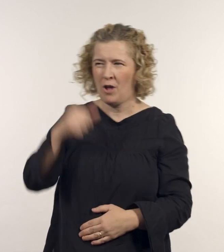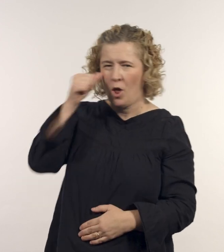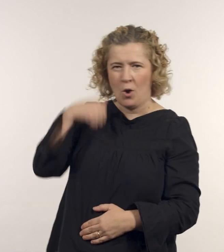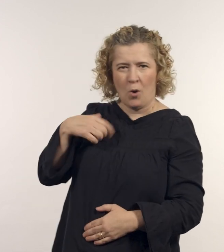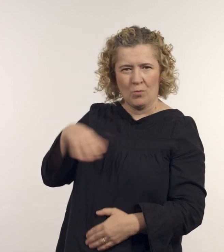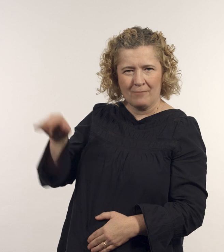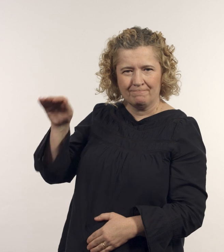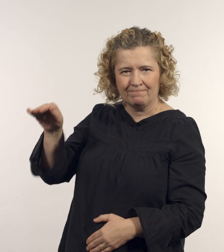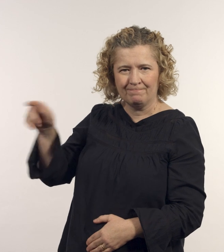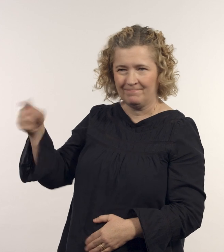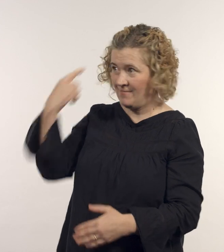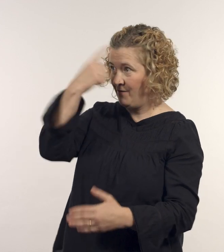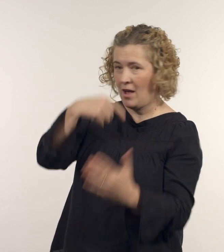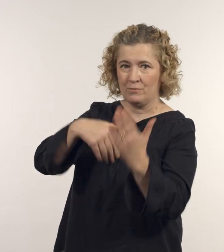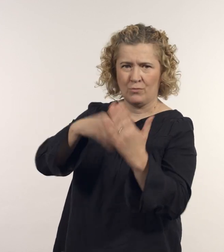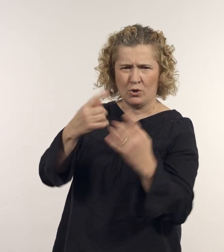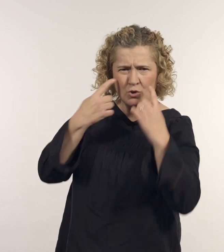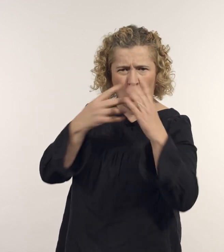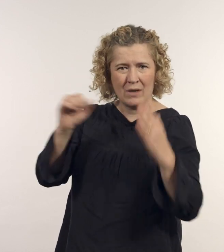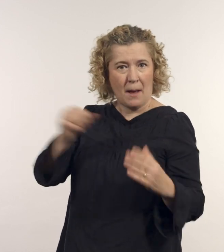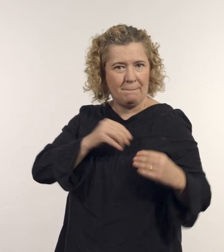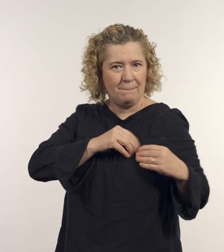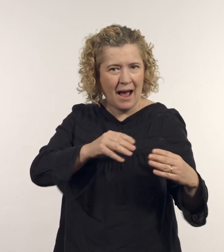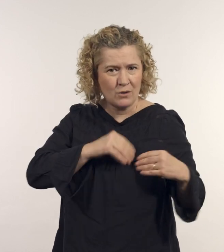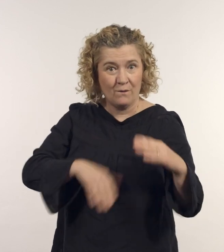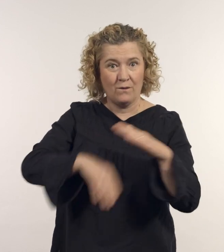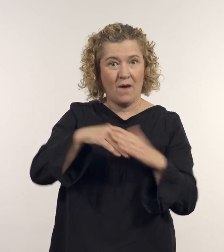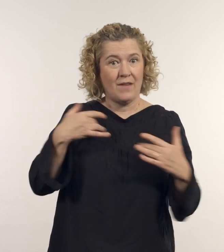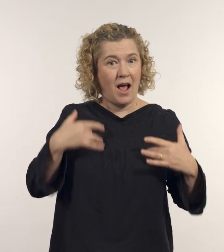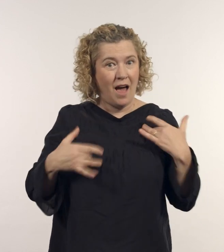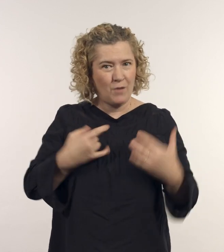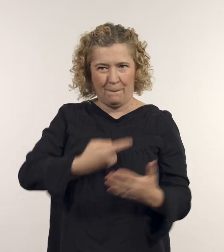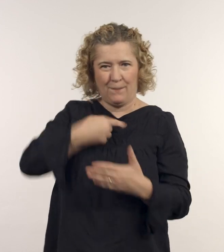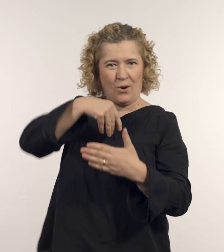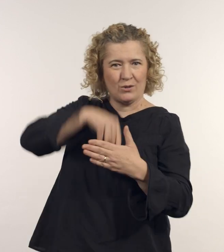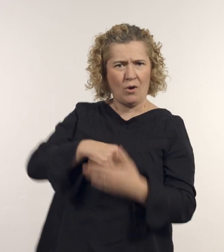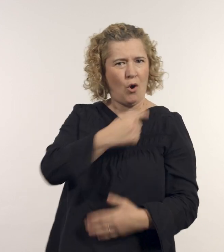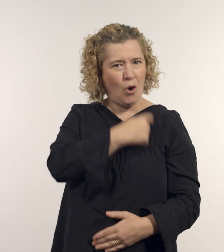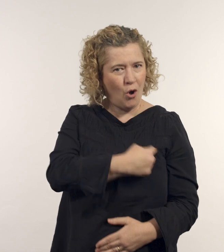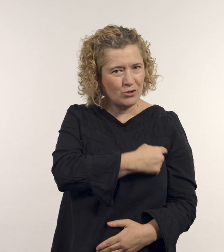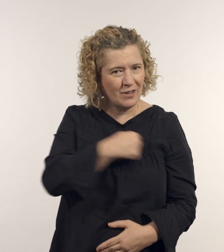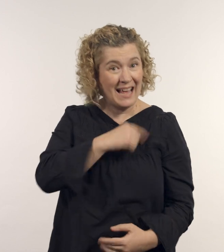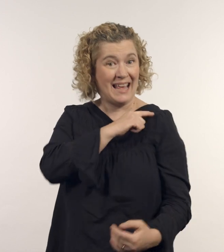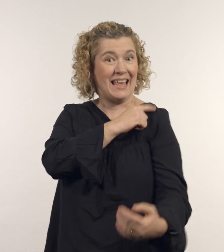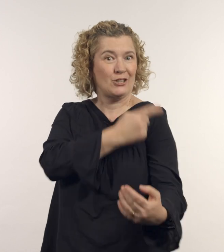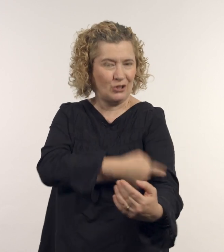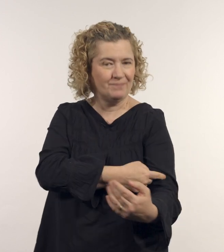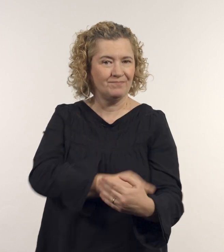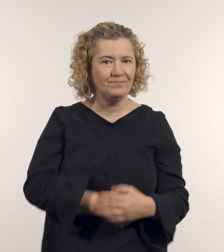I knew I wanted to create a portrait that reflected his passion, vibrant personality, honesty and energy.